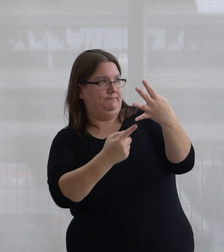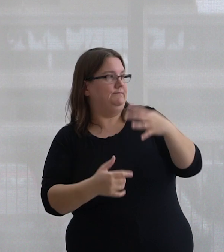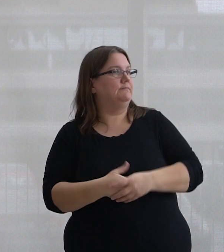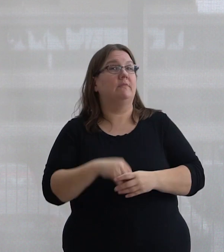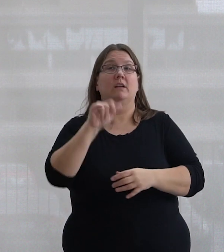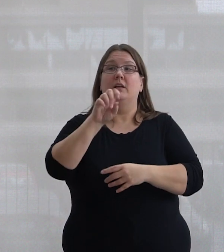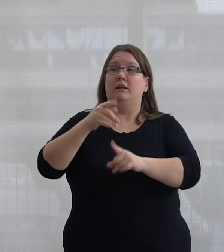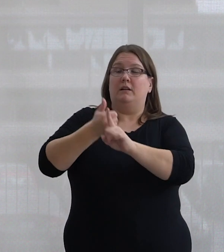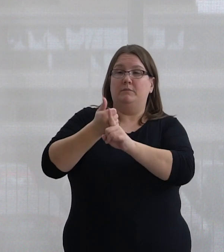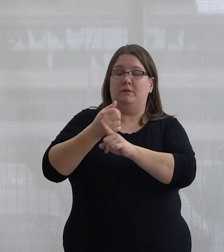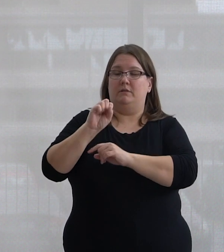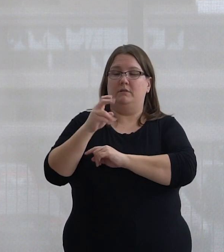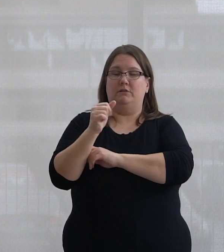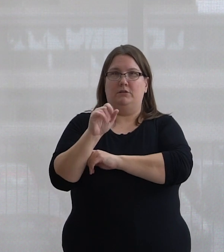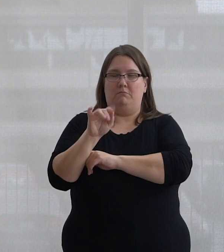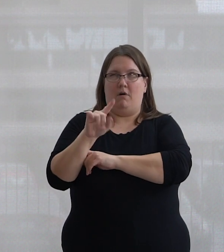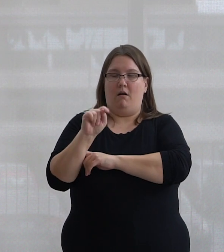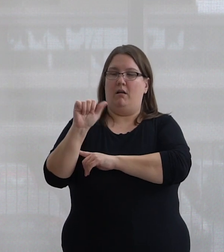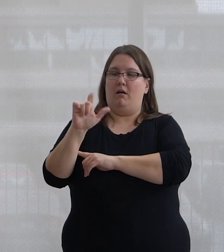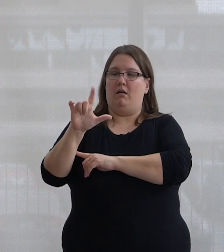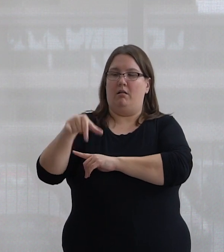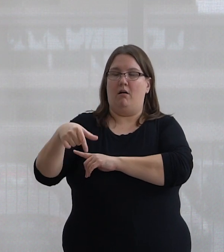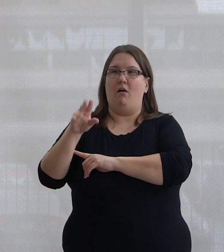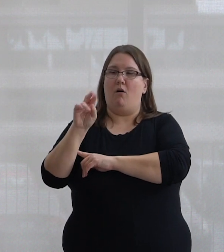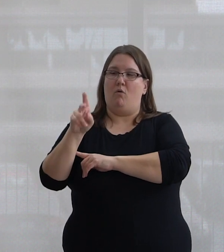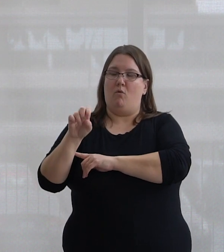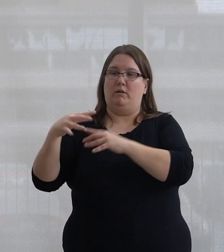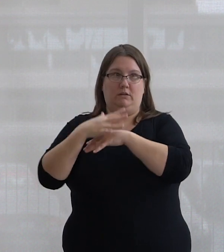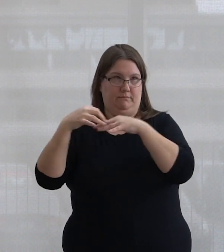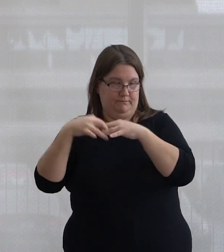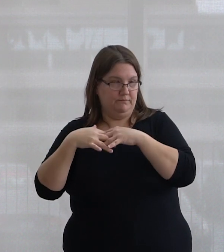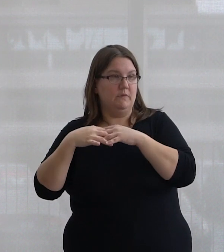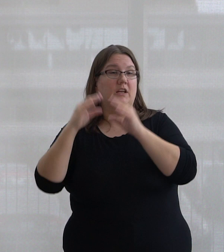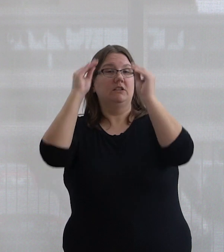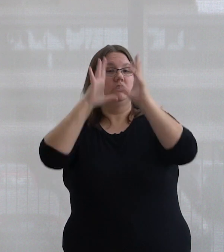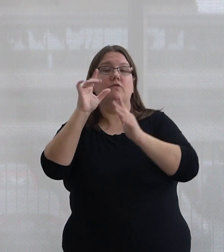Ian is a member of Shabot Obaadjiwan Algonquin First Nation and is an instructor in global development studies